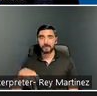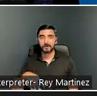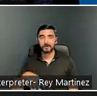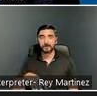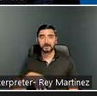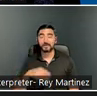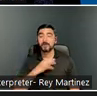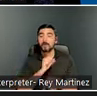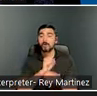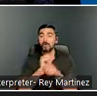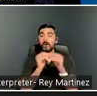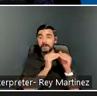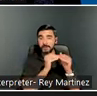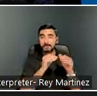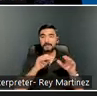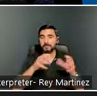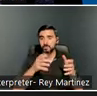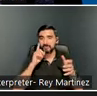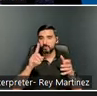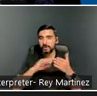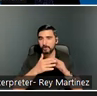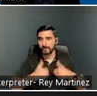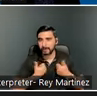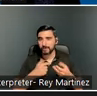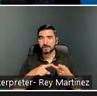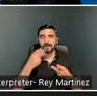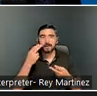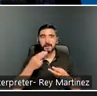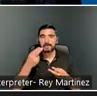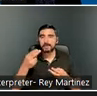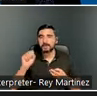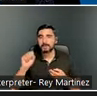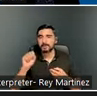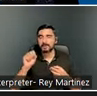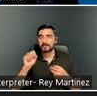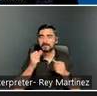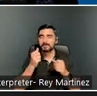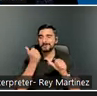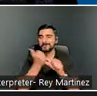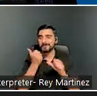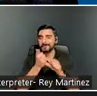the Administration for Community Living, the HHS Assistant Secretary for Planning and Evaluation,